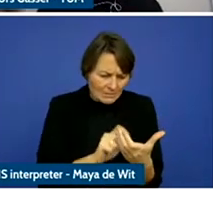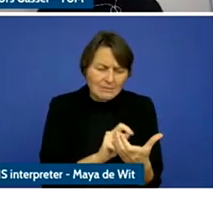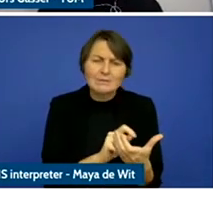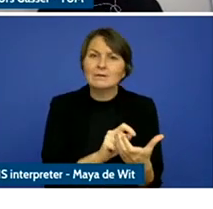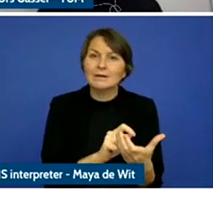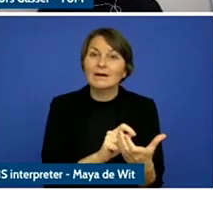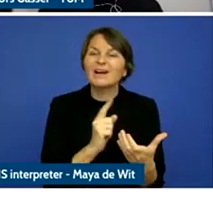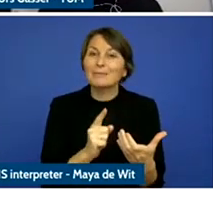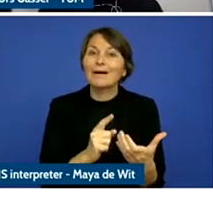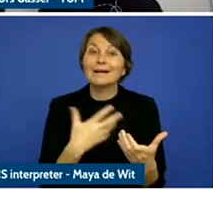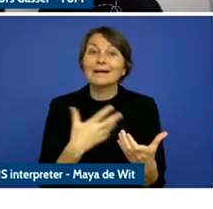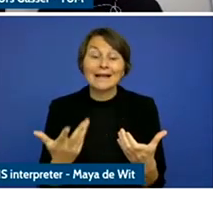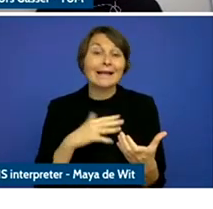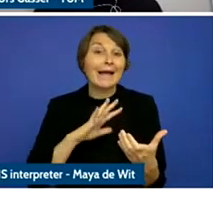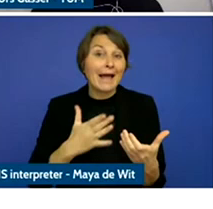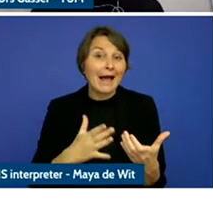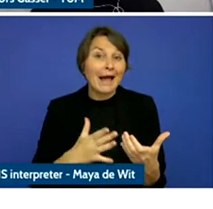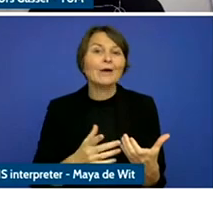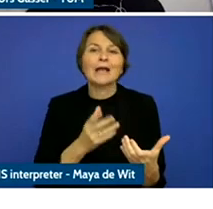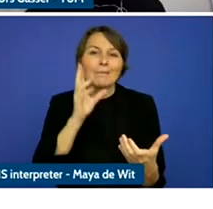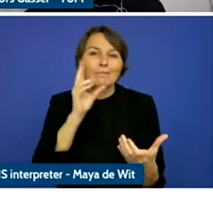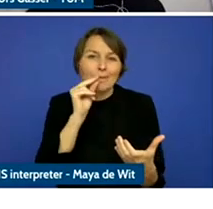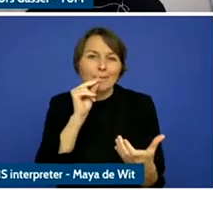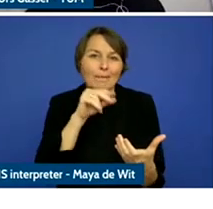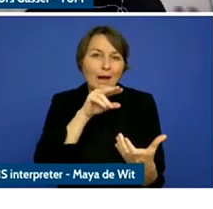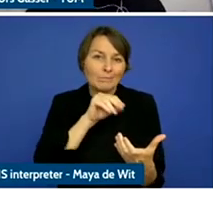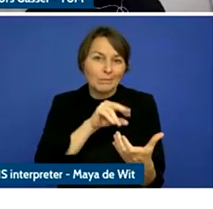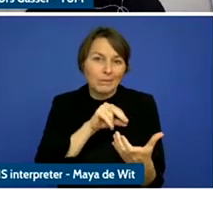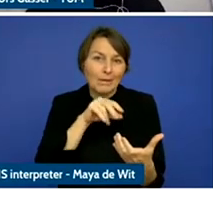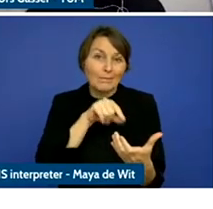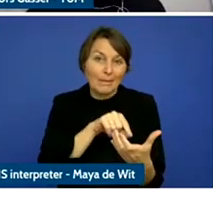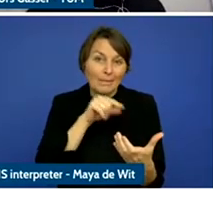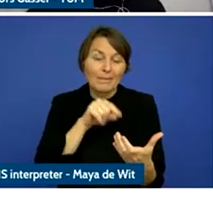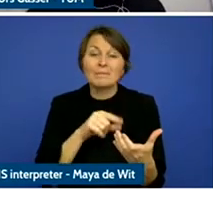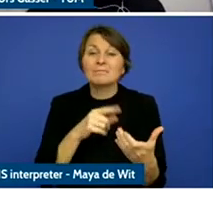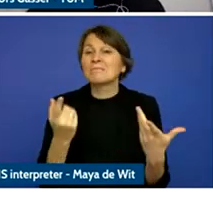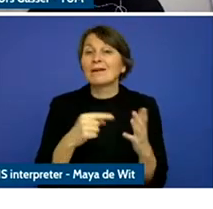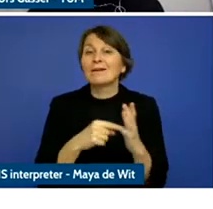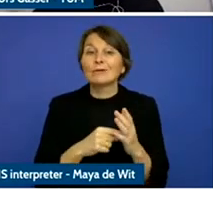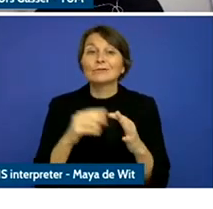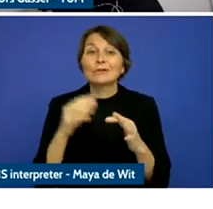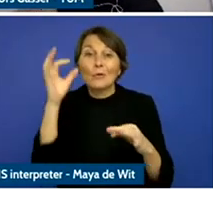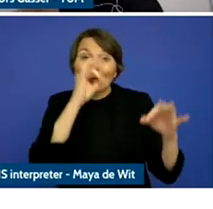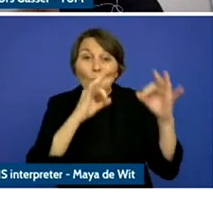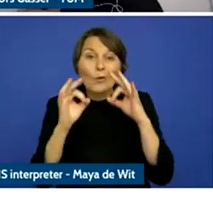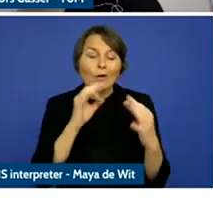vice interfaces and personal assistance like Google to gather